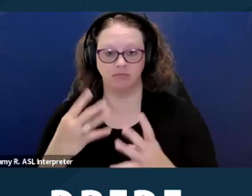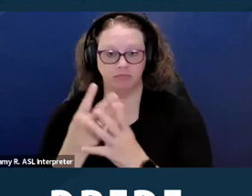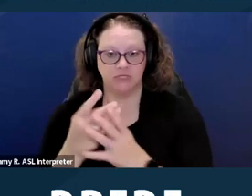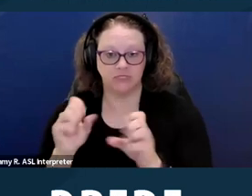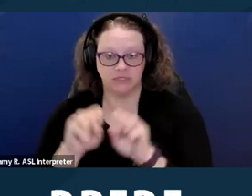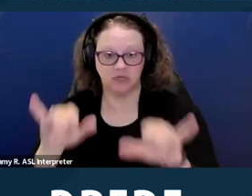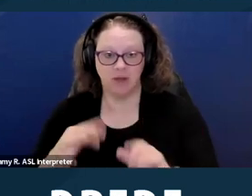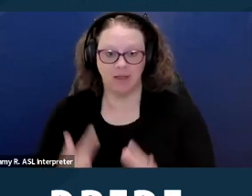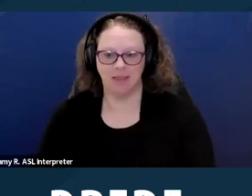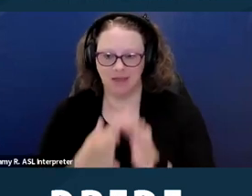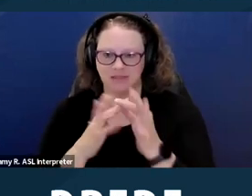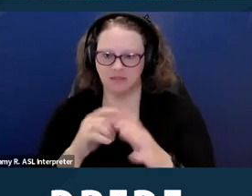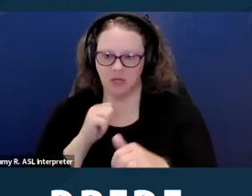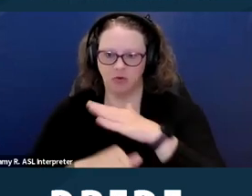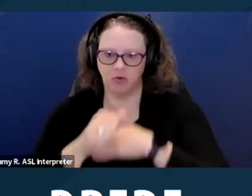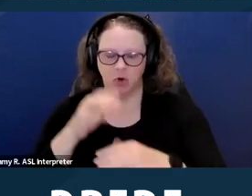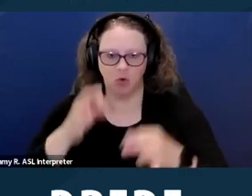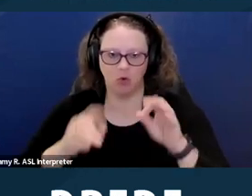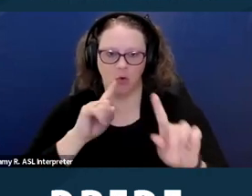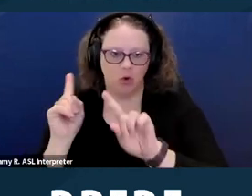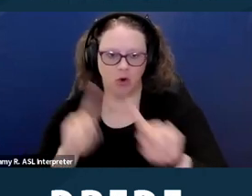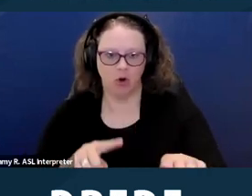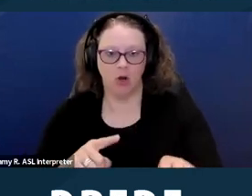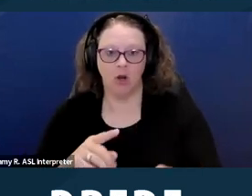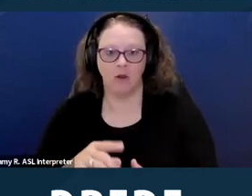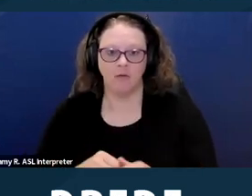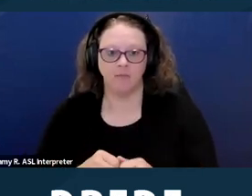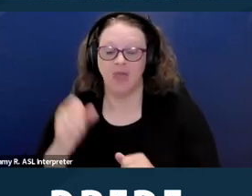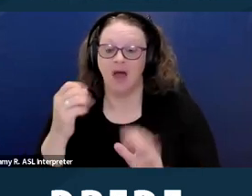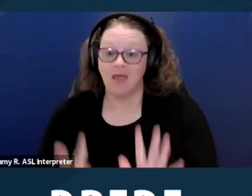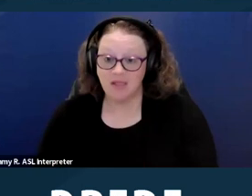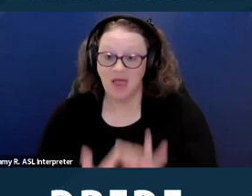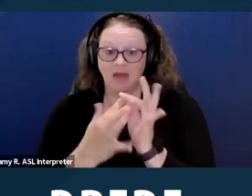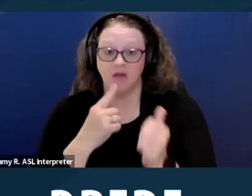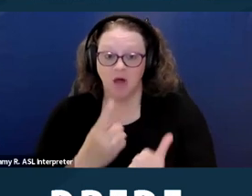to the health and safety of others to the property or to other substantial, legitimate